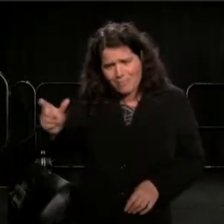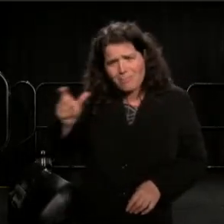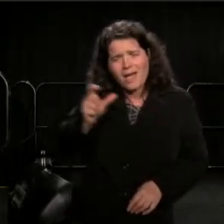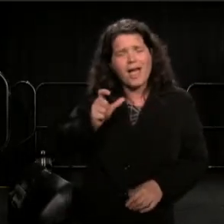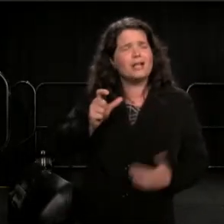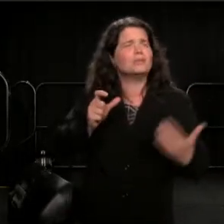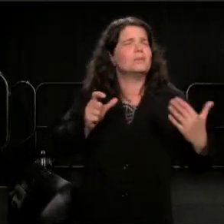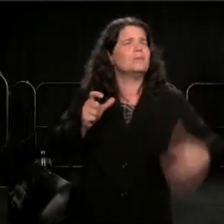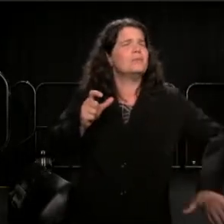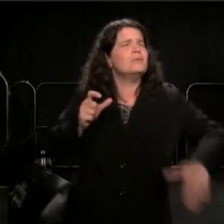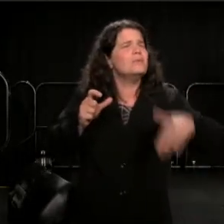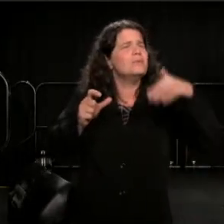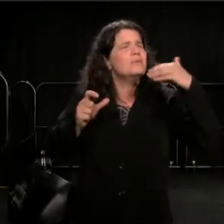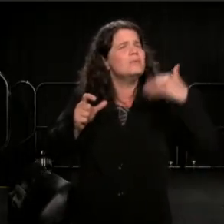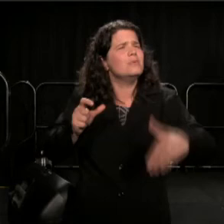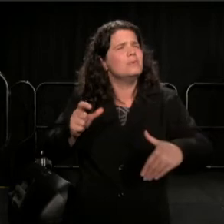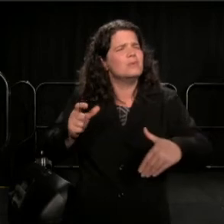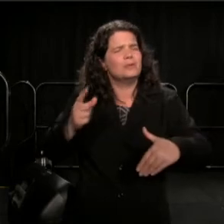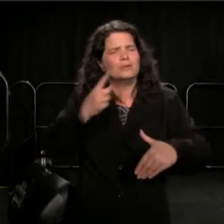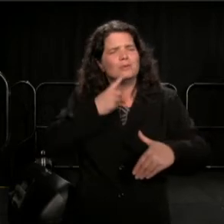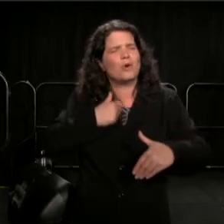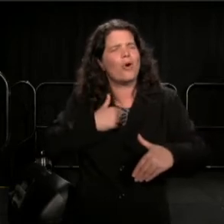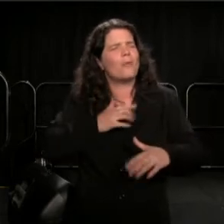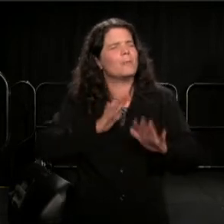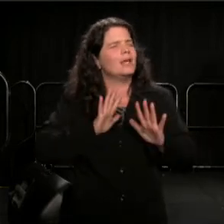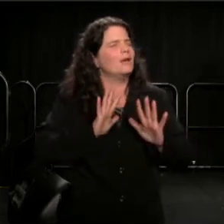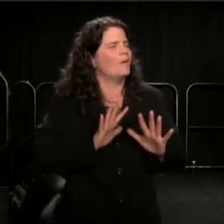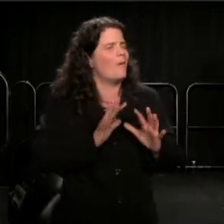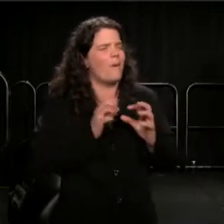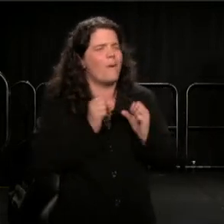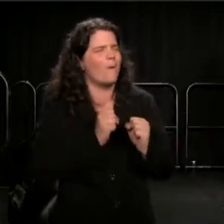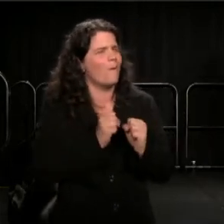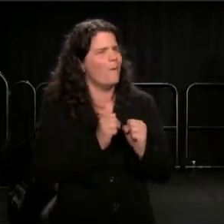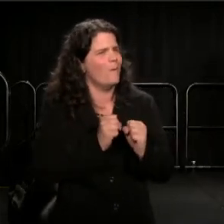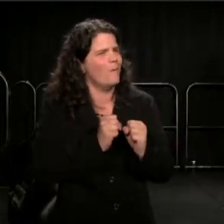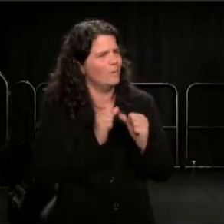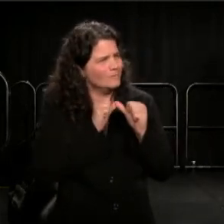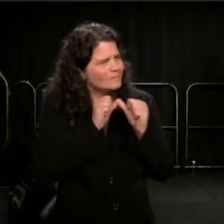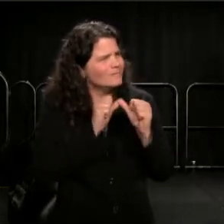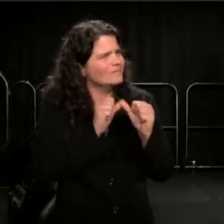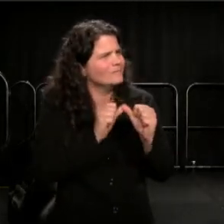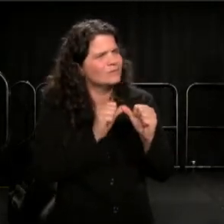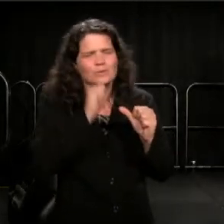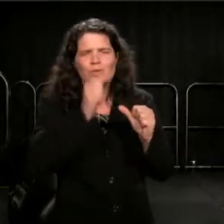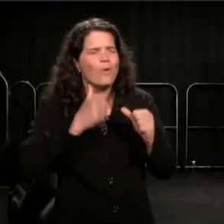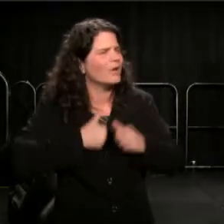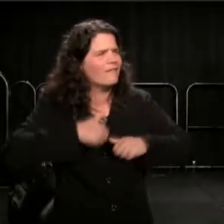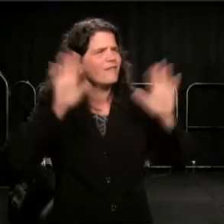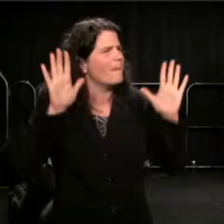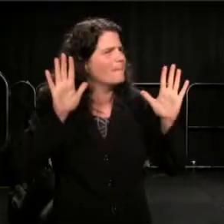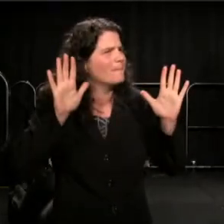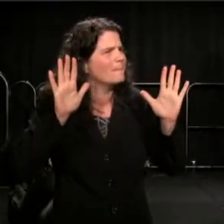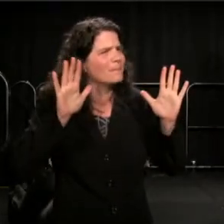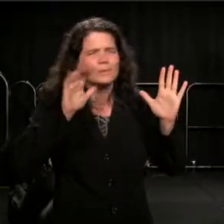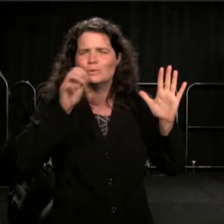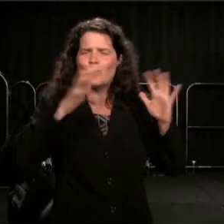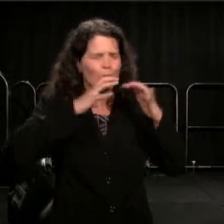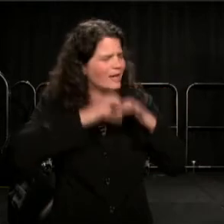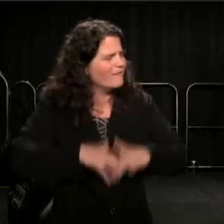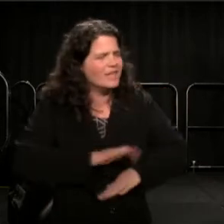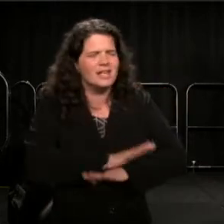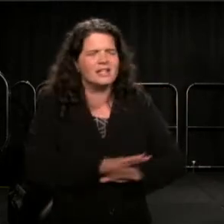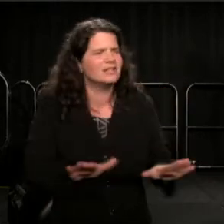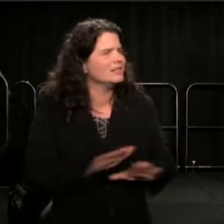"Hold on, never give up, never give in, never lose faith,